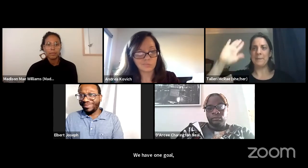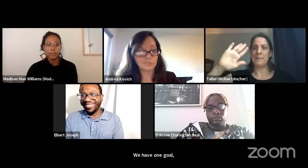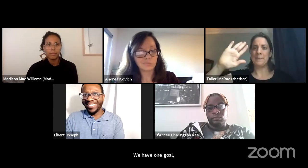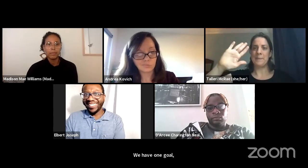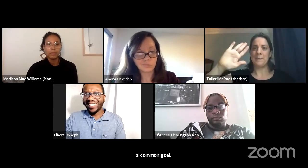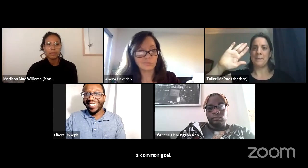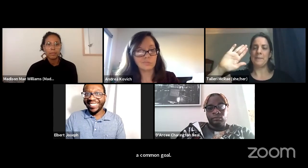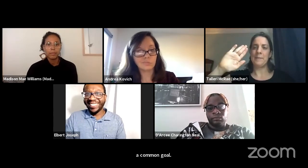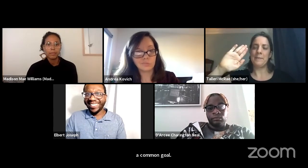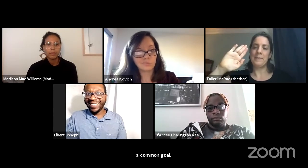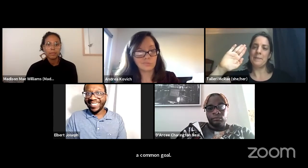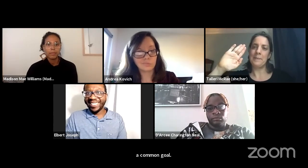I think that's it for now.